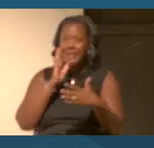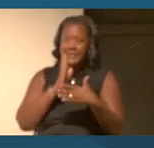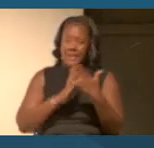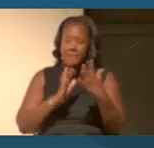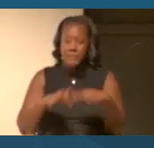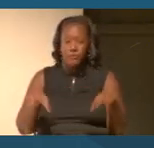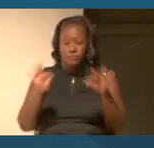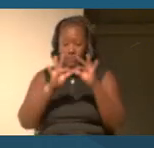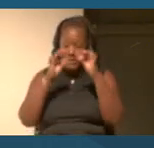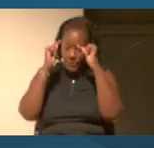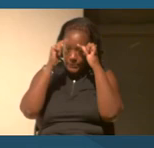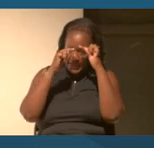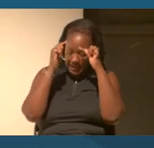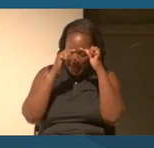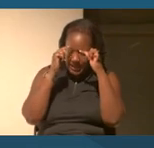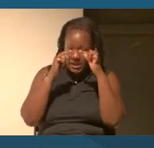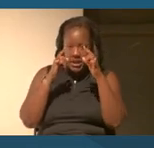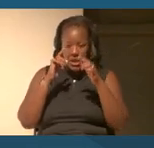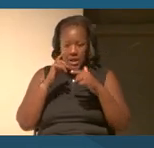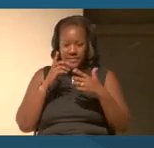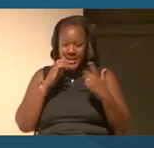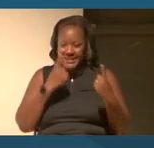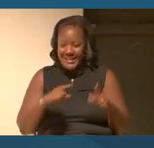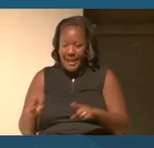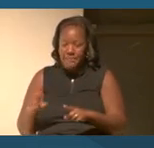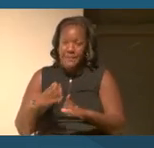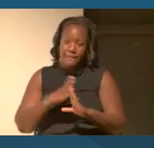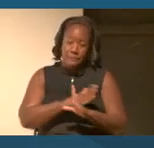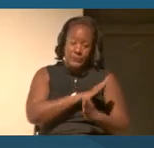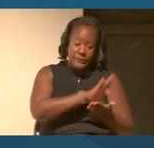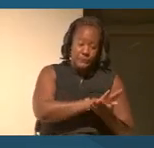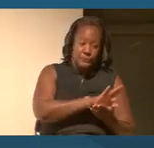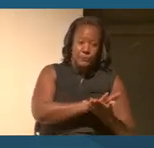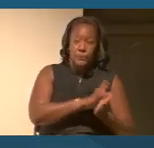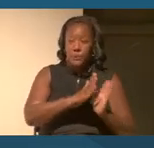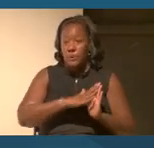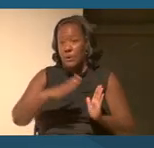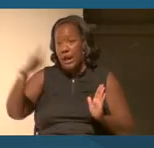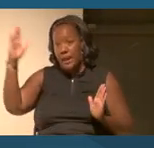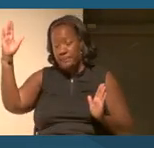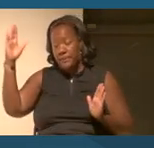and questioning that's happening from preschool all the way up.